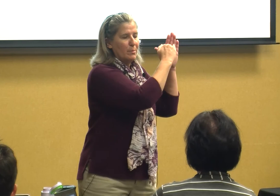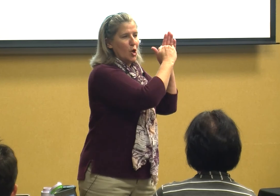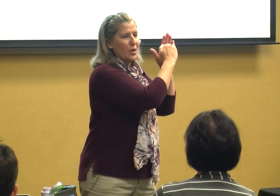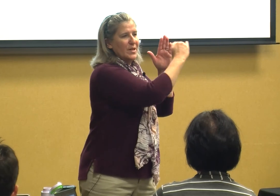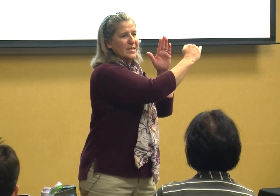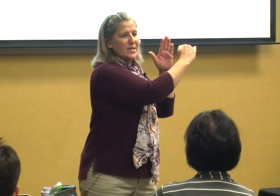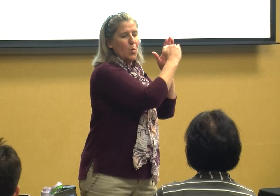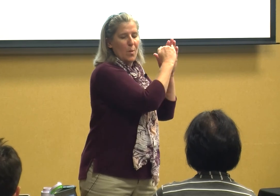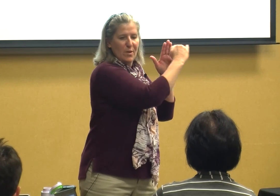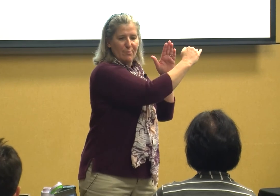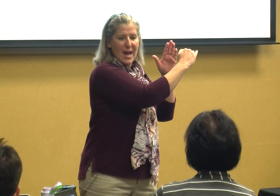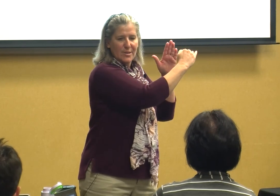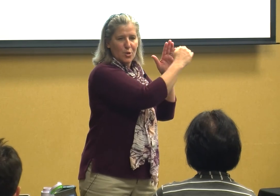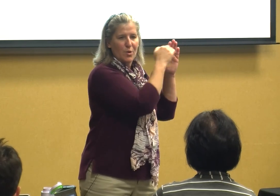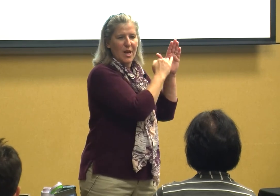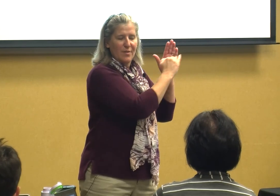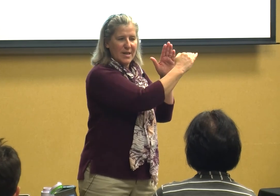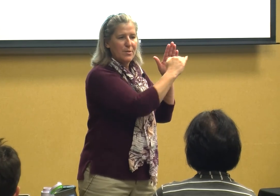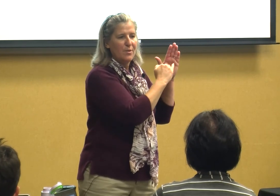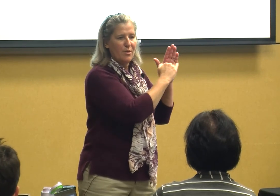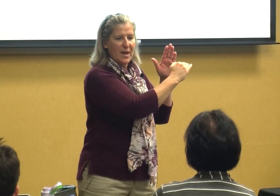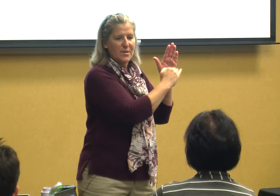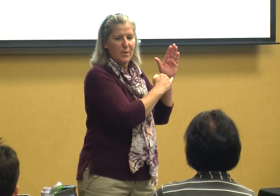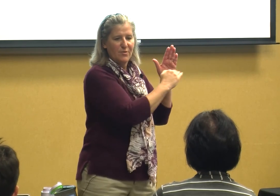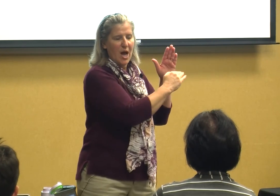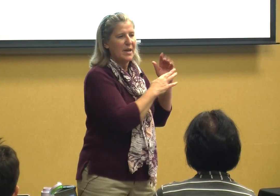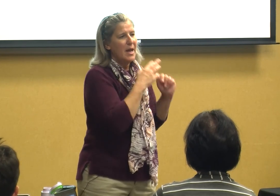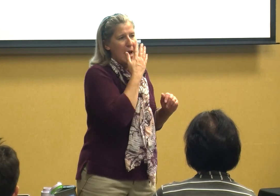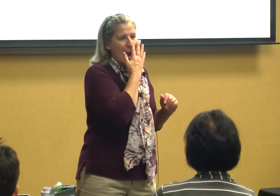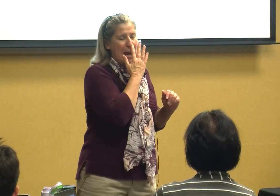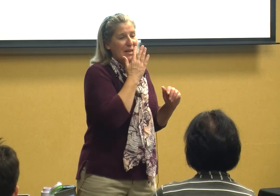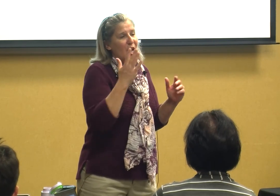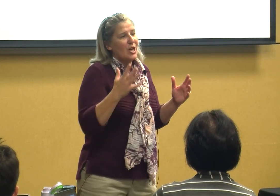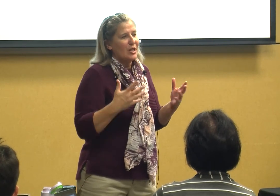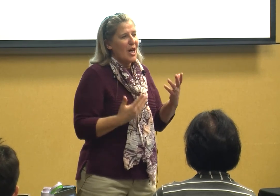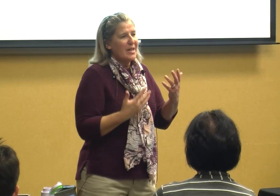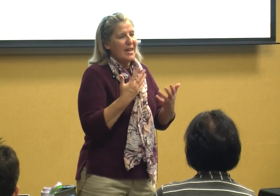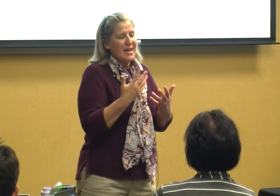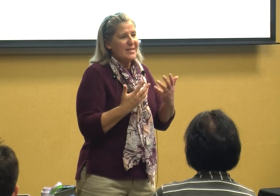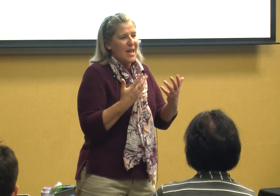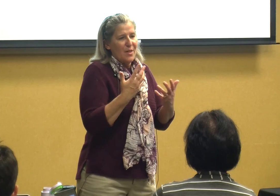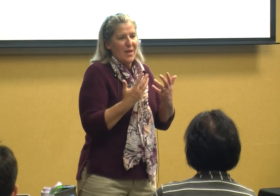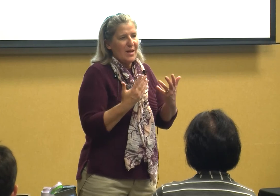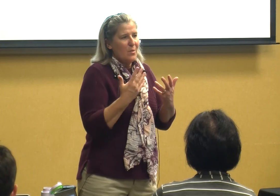look this is what we've mastered these are the things we've done and a lot of kids they don't